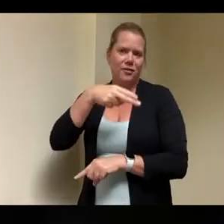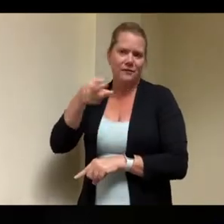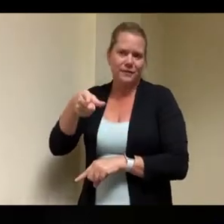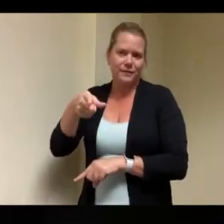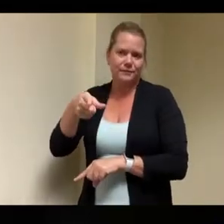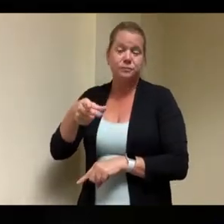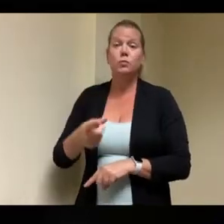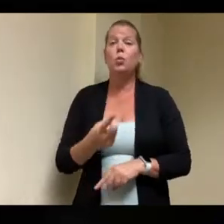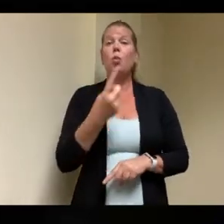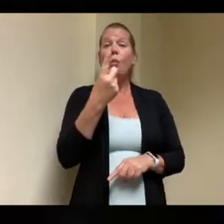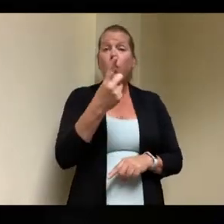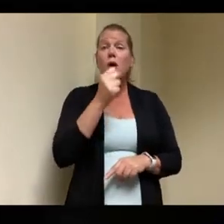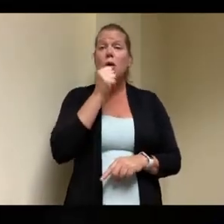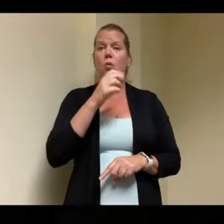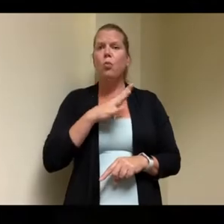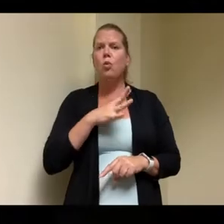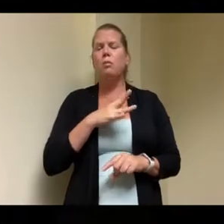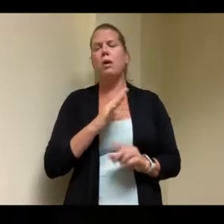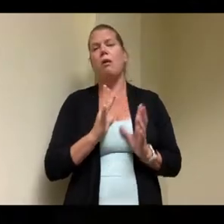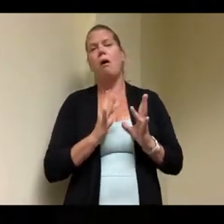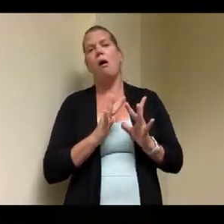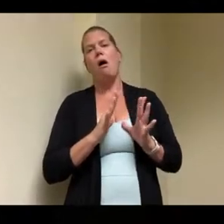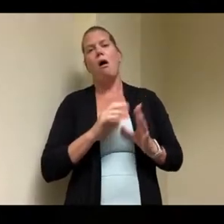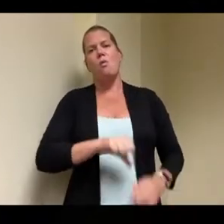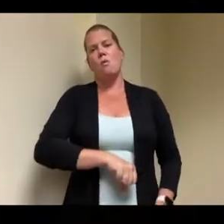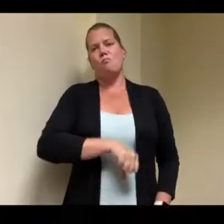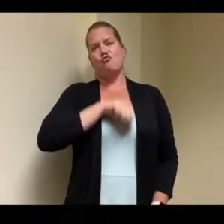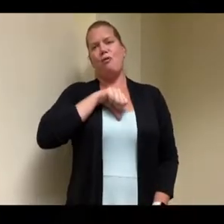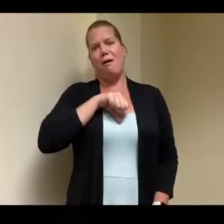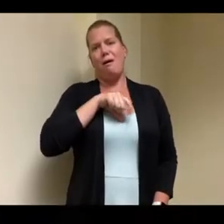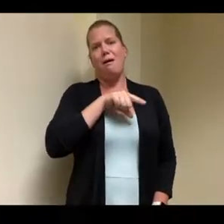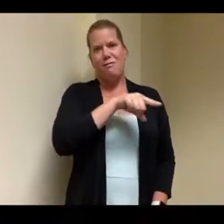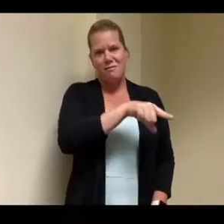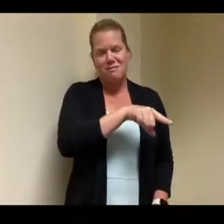this particular person i think i think it's a female i'm not positive but